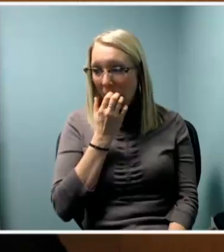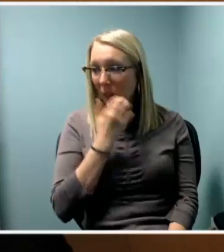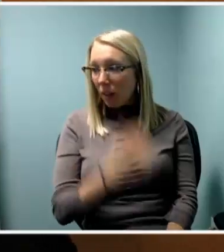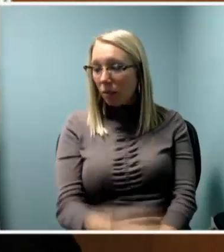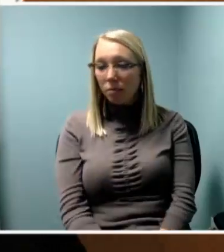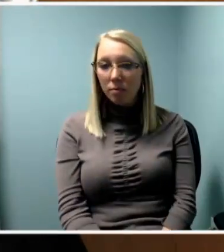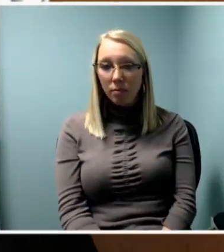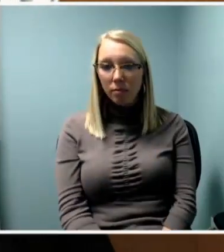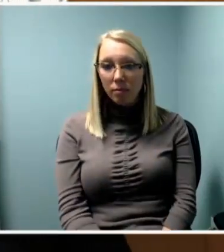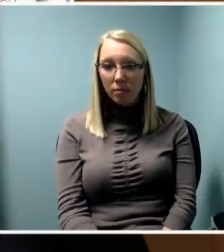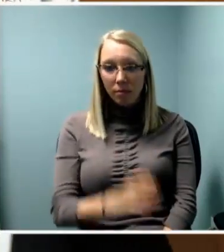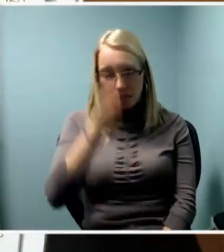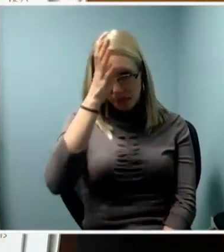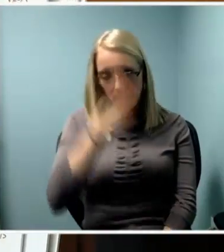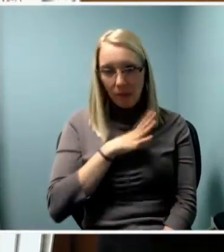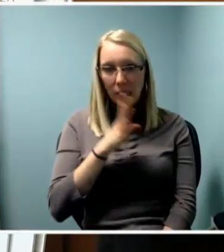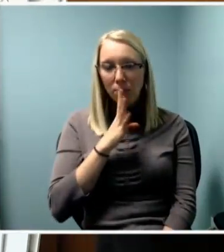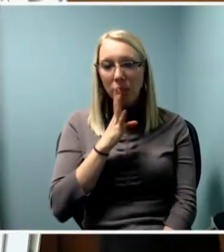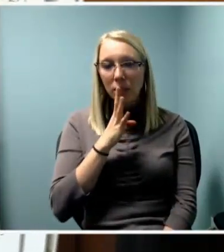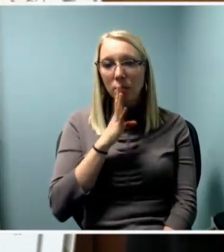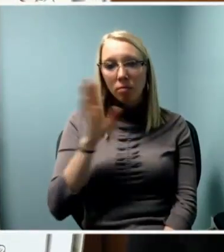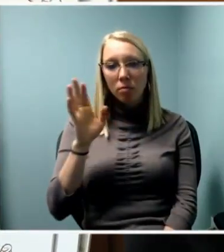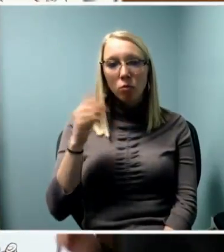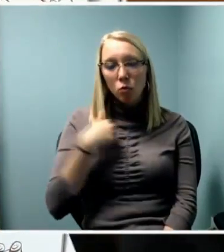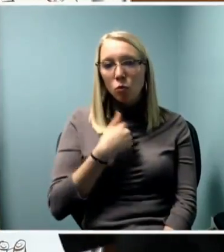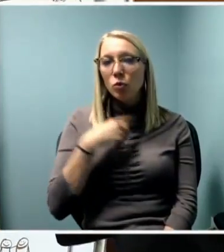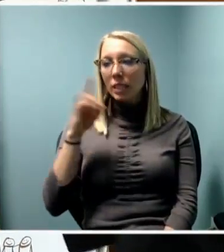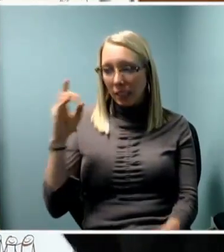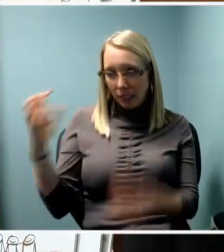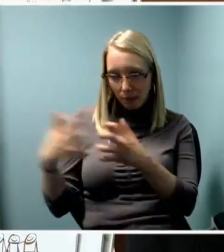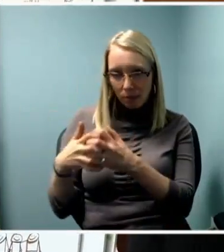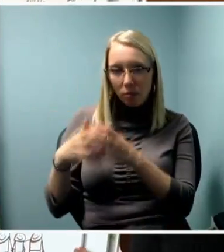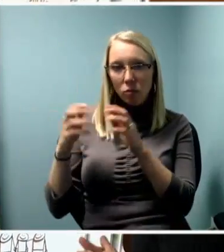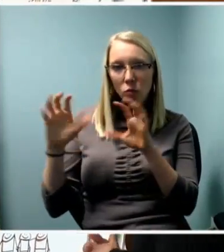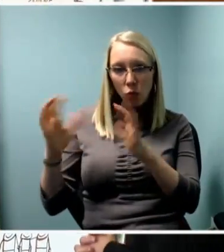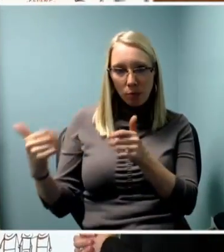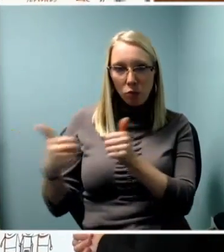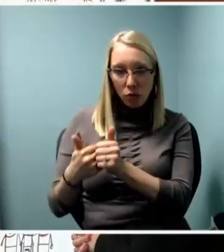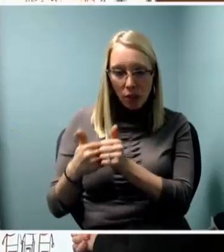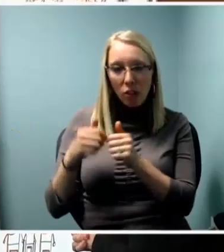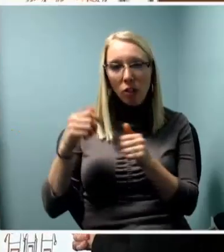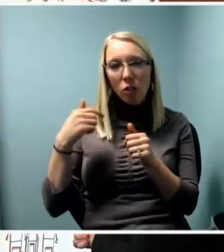We did merge. We found the slight curtain between the two of us